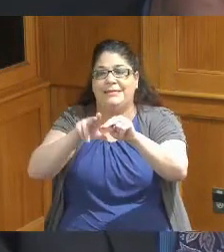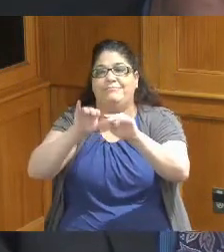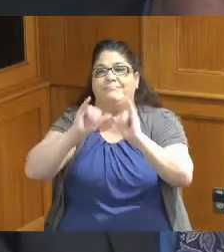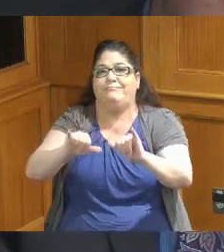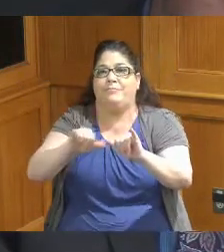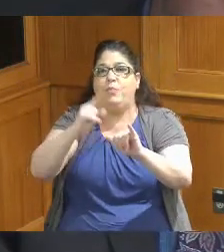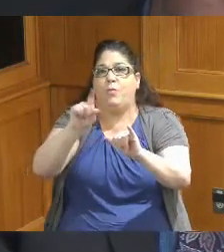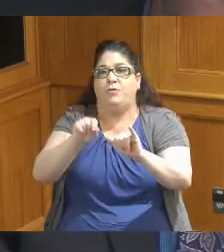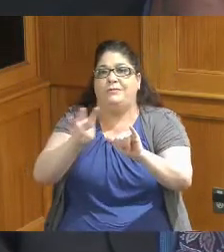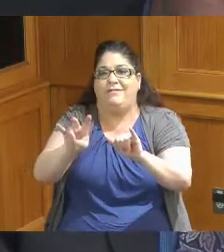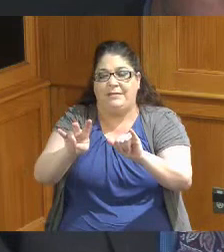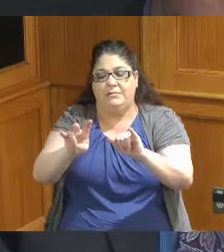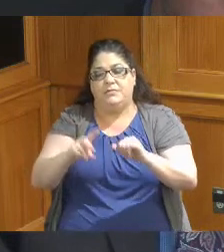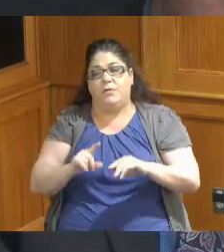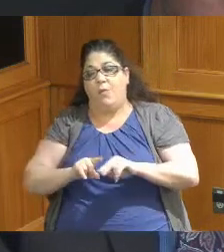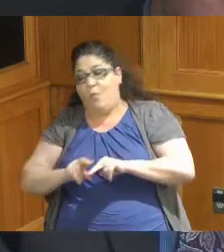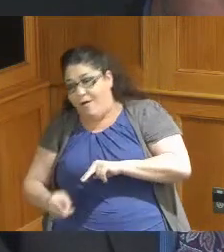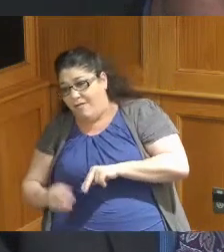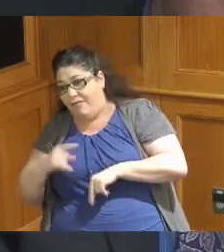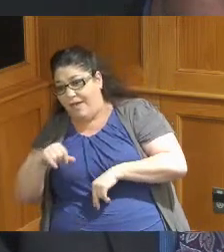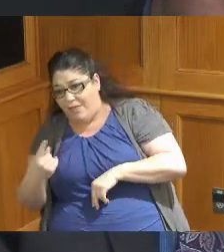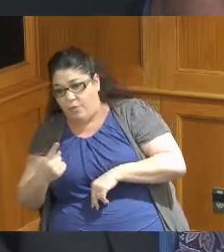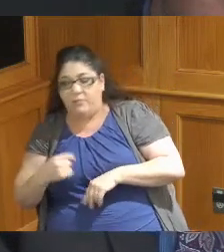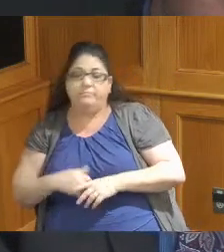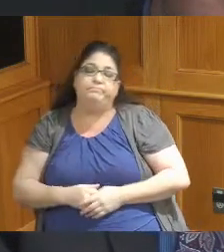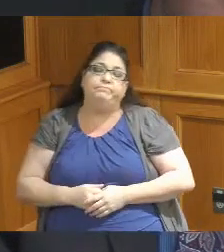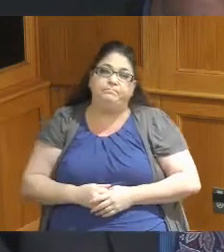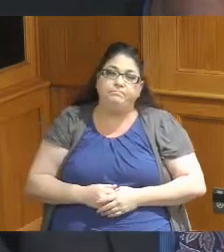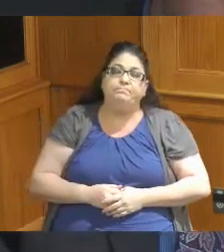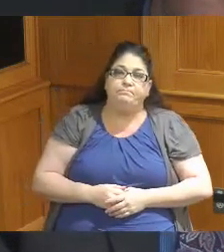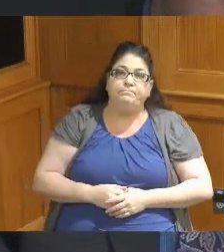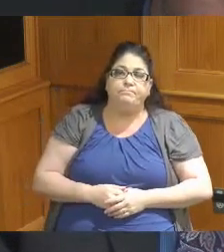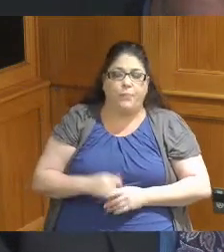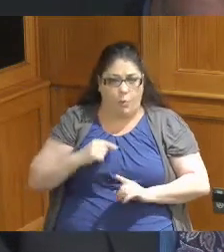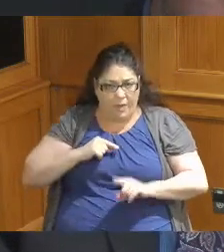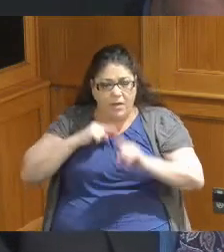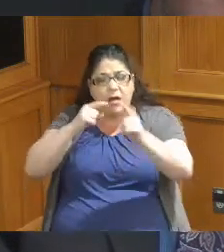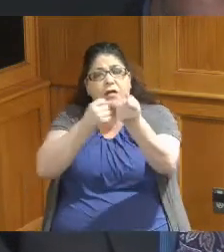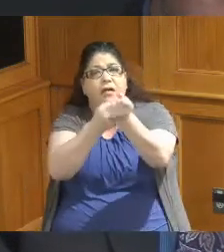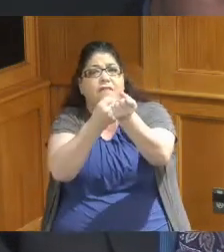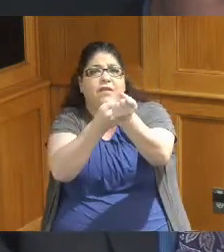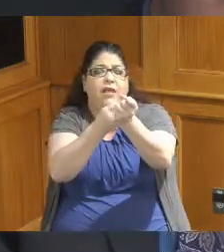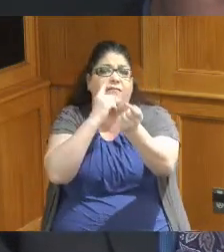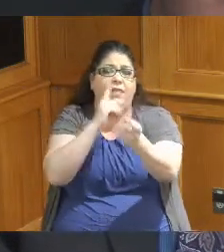at 1.7 so just an update regarding that we were up advocating to the legislators to take a look